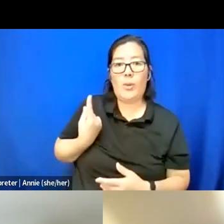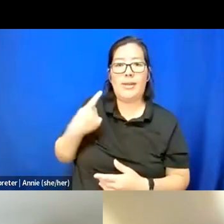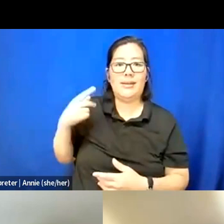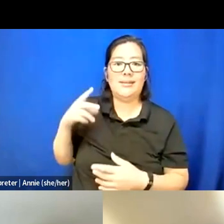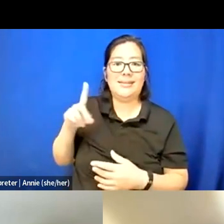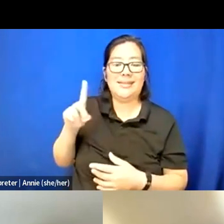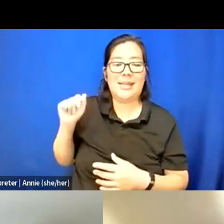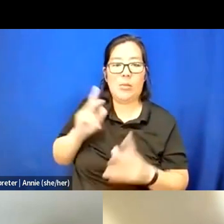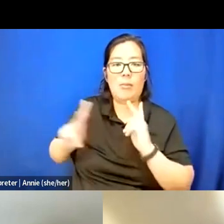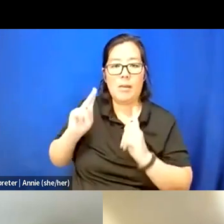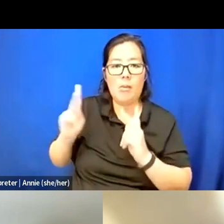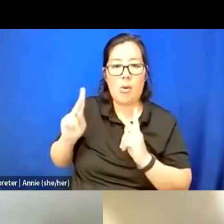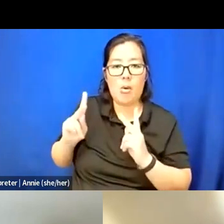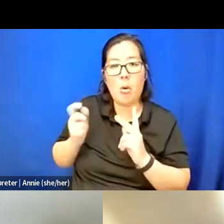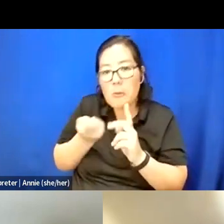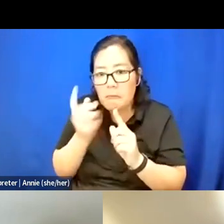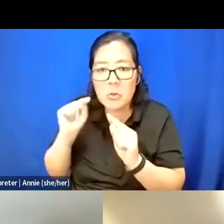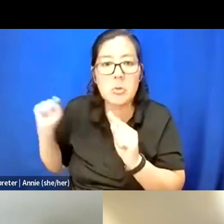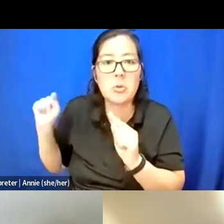and we're still the only folks masking.